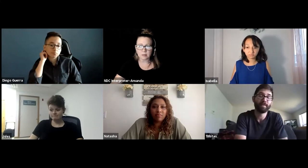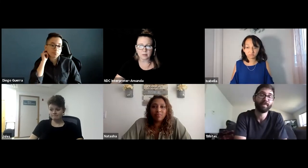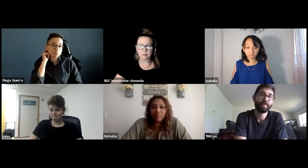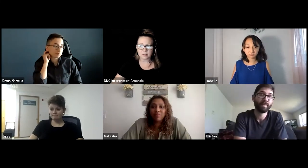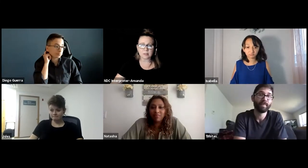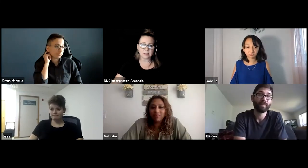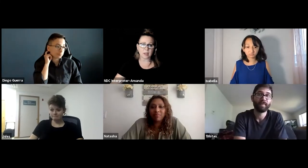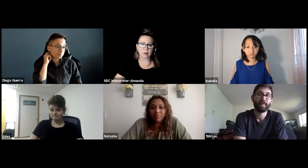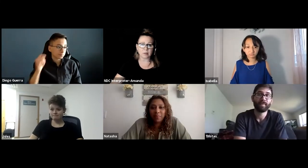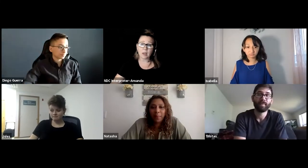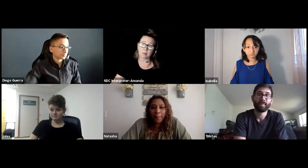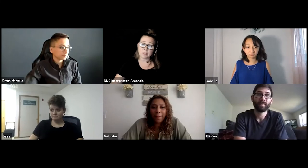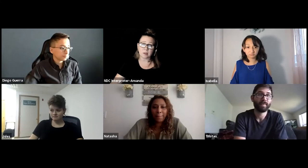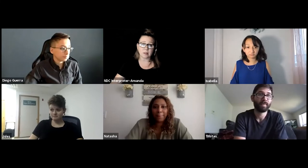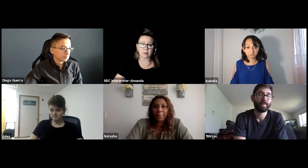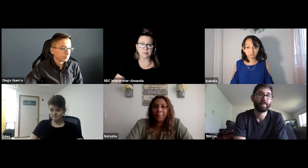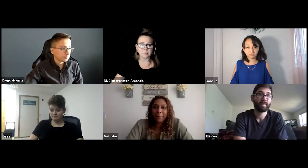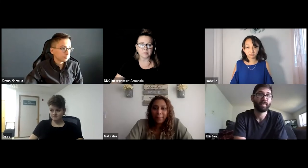This is Diego. Yeah. That's a good thing.